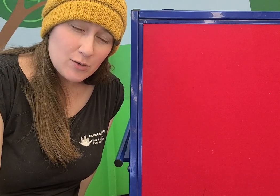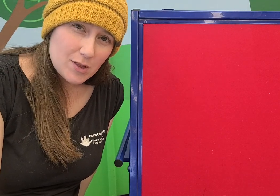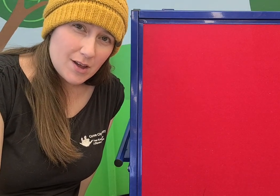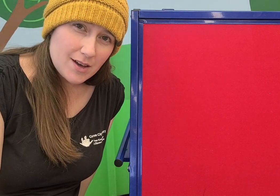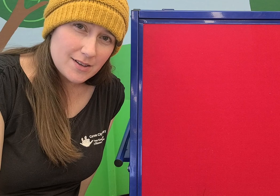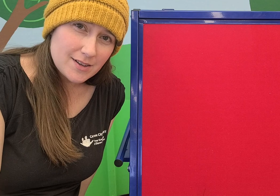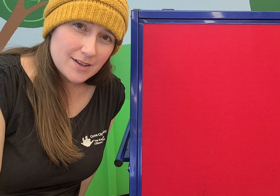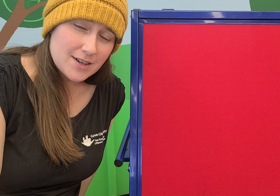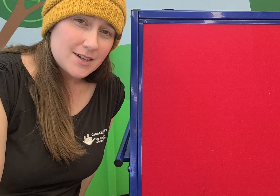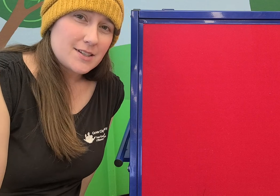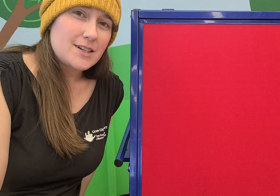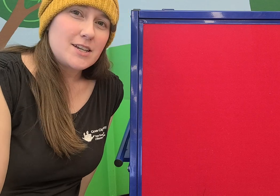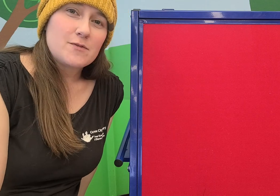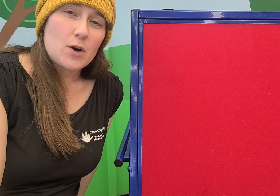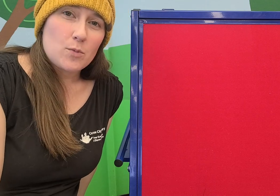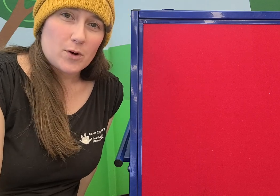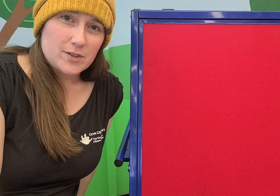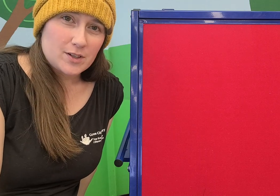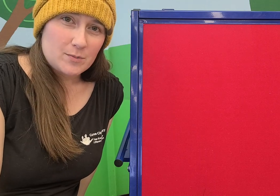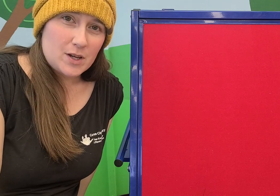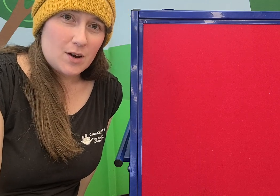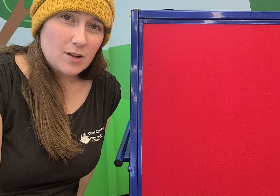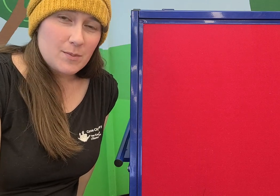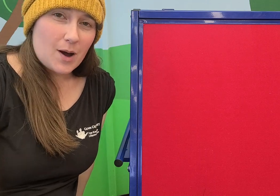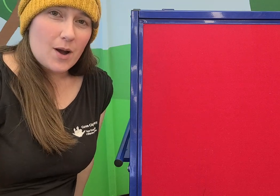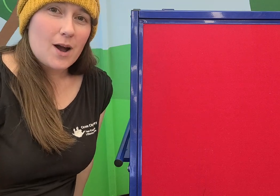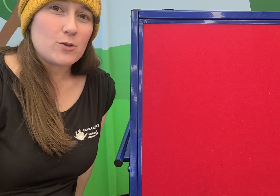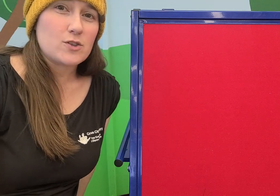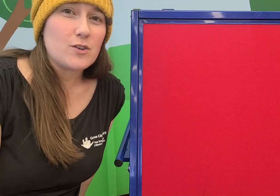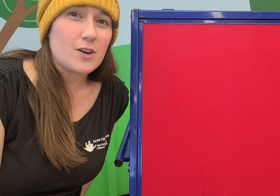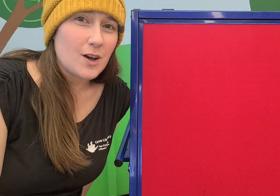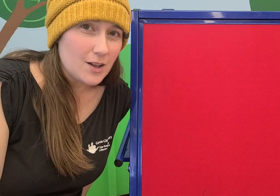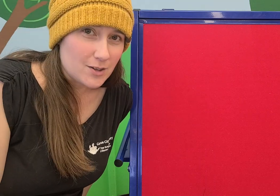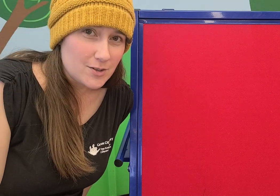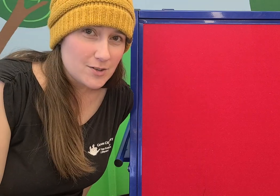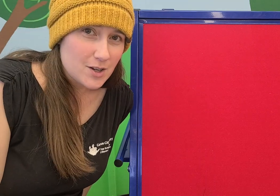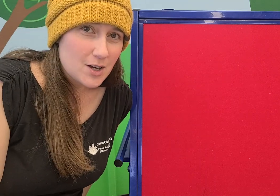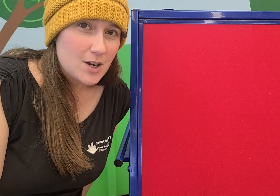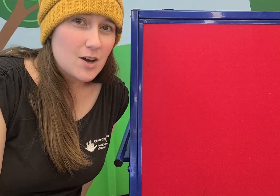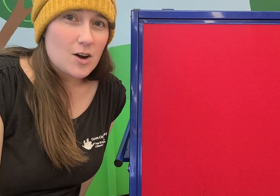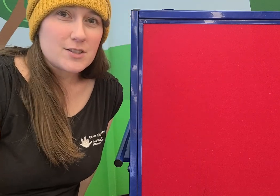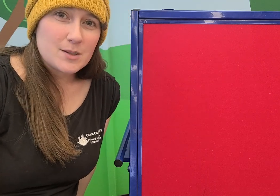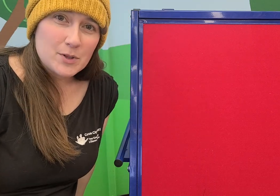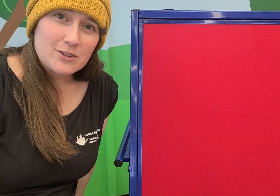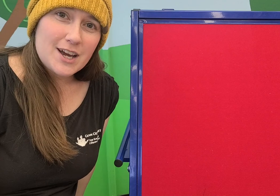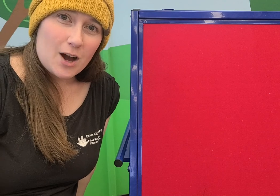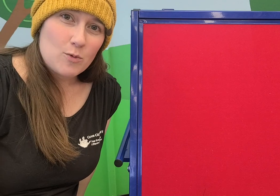with that? Today's felt board is going to be all about how certain colors are similar to how we